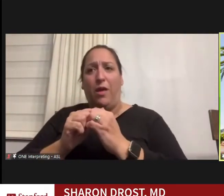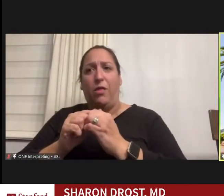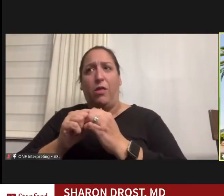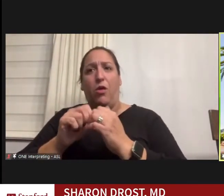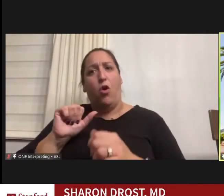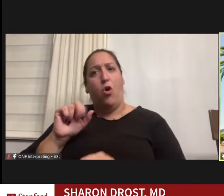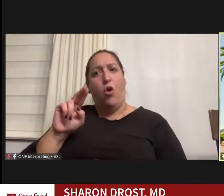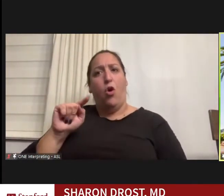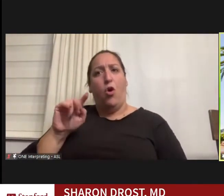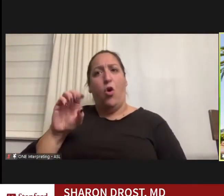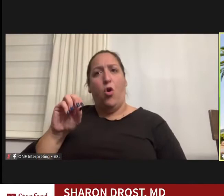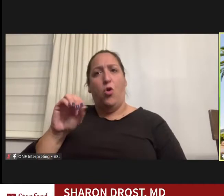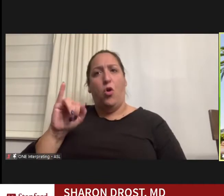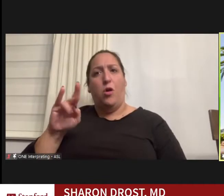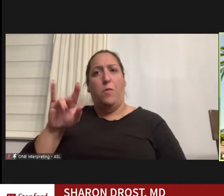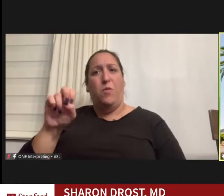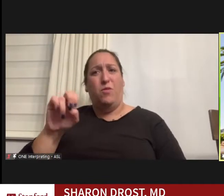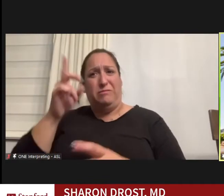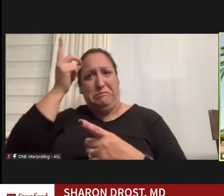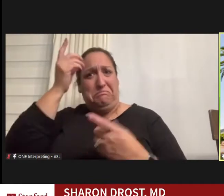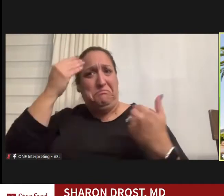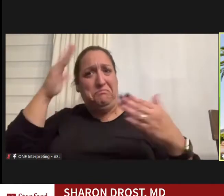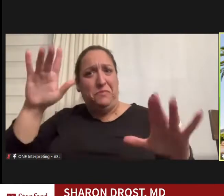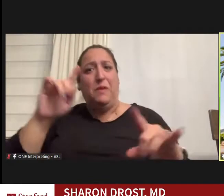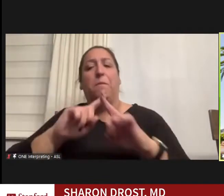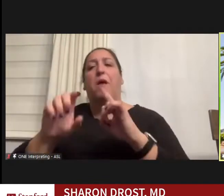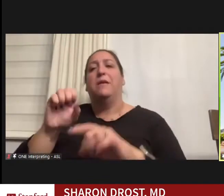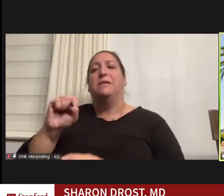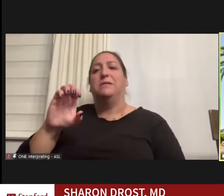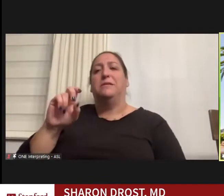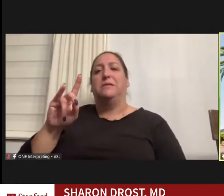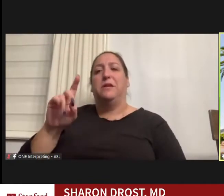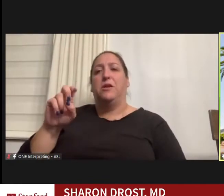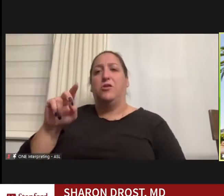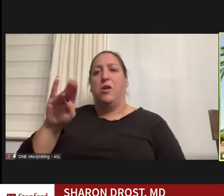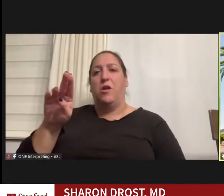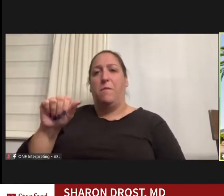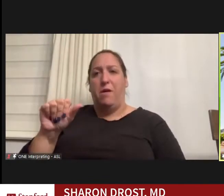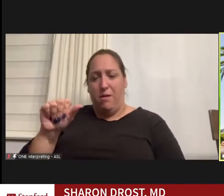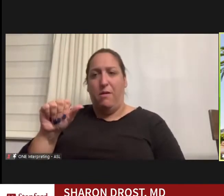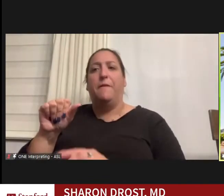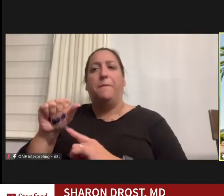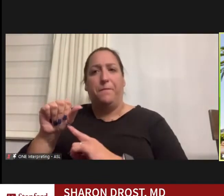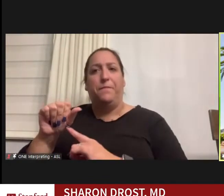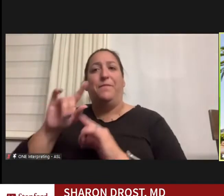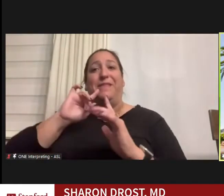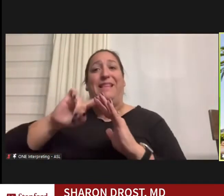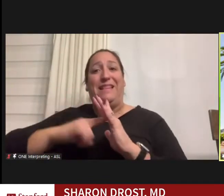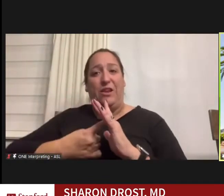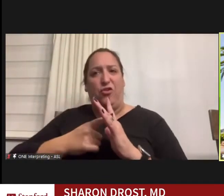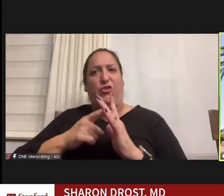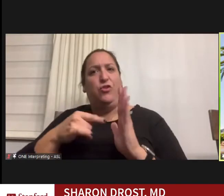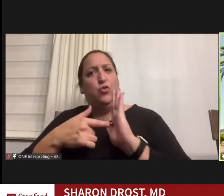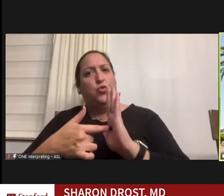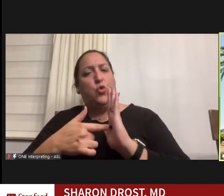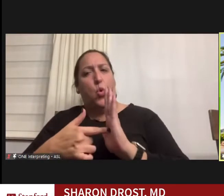But in fact it was scleroderma and it initially presented very benignly.